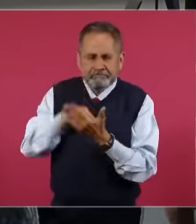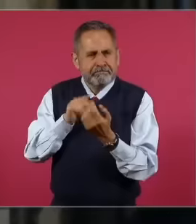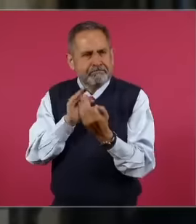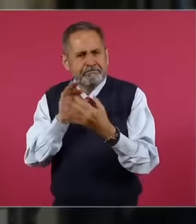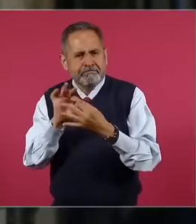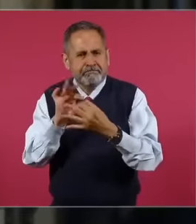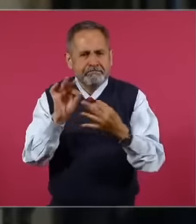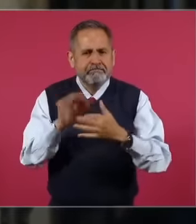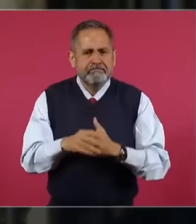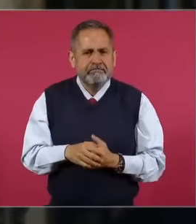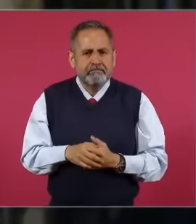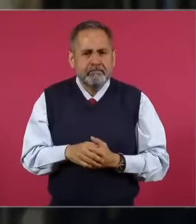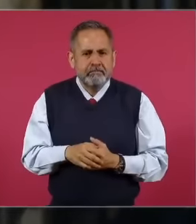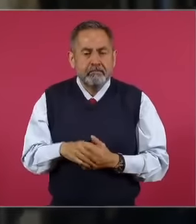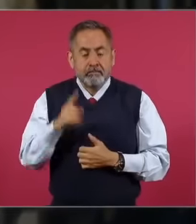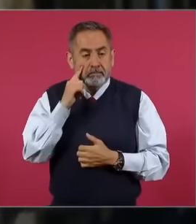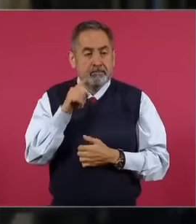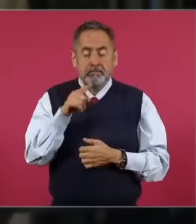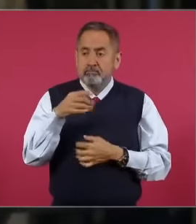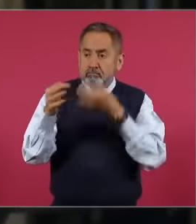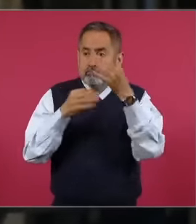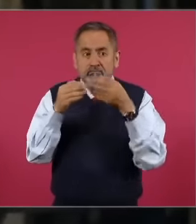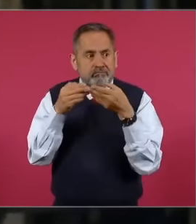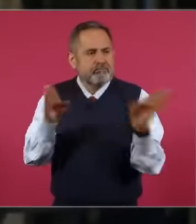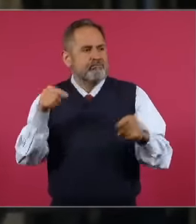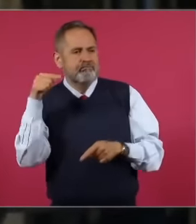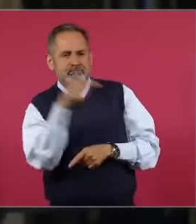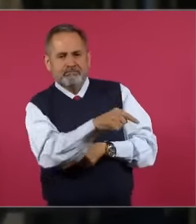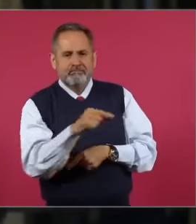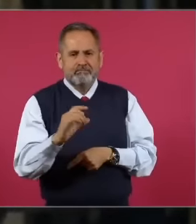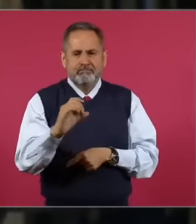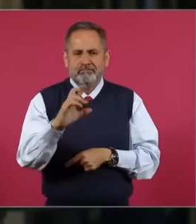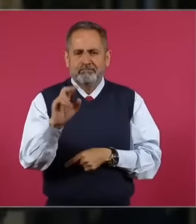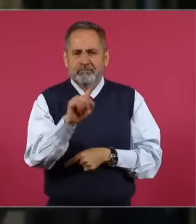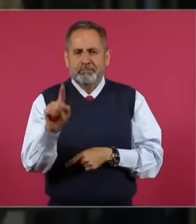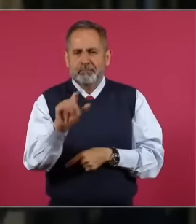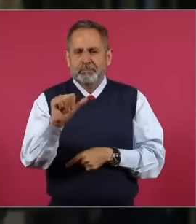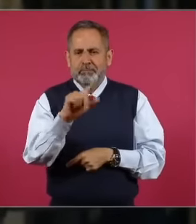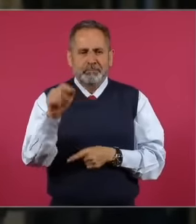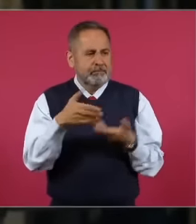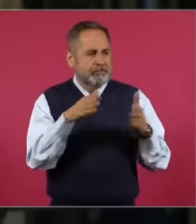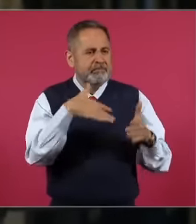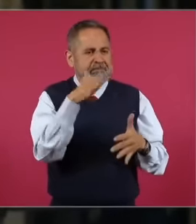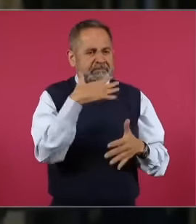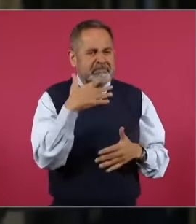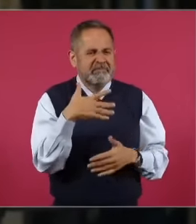that uncovers the fraud of the Cruz Azul cooperative, the multimillion-dollar fraud, making it clear